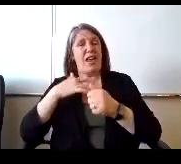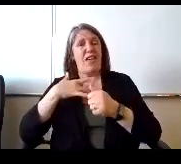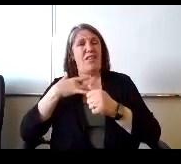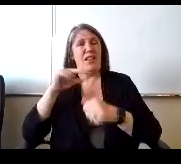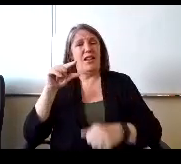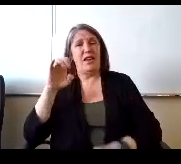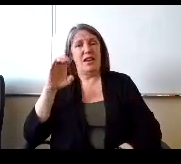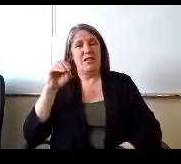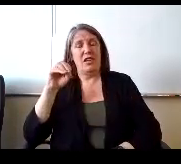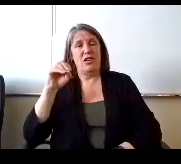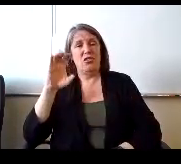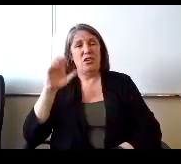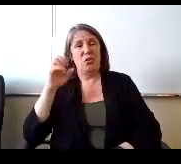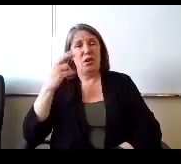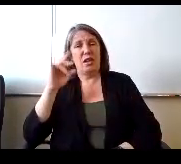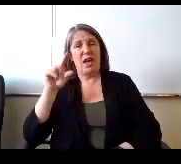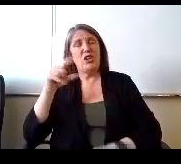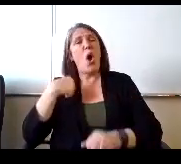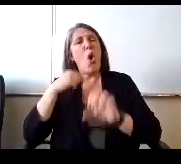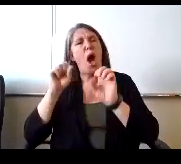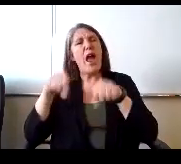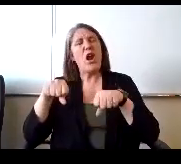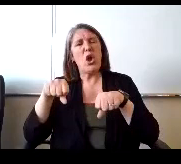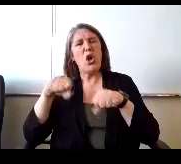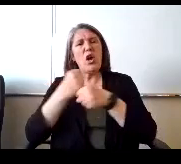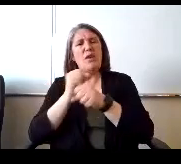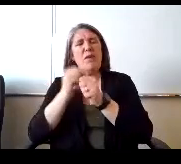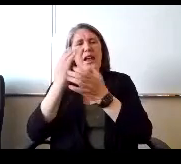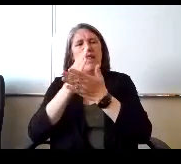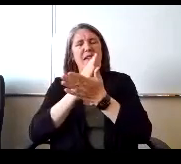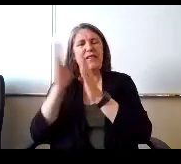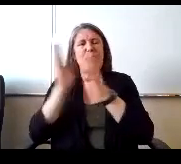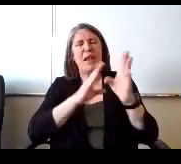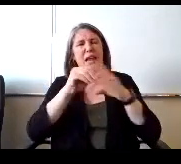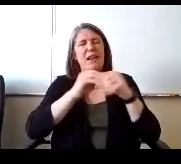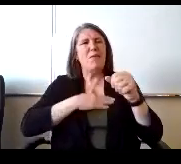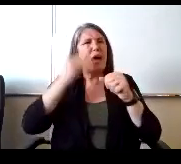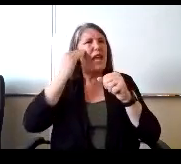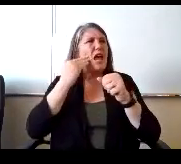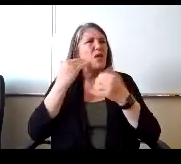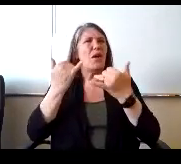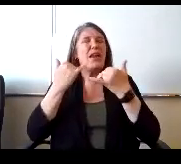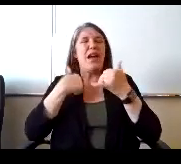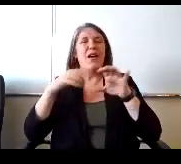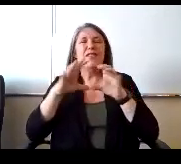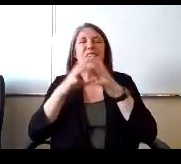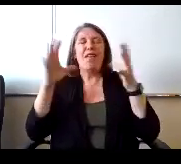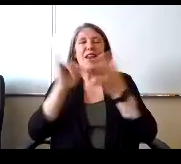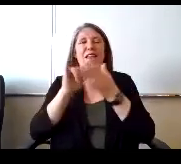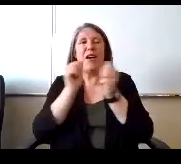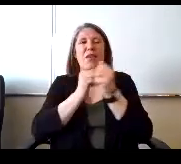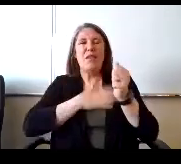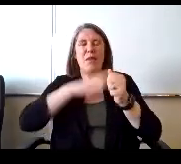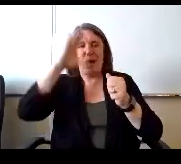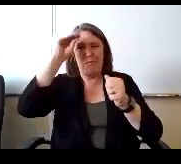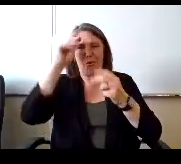plan right now in my head, because I've done a lot of that with my boys, but but I do feel like I mean,